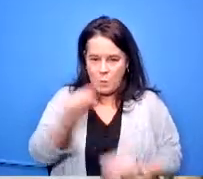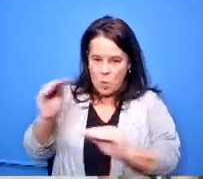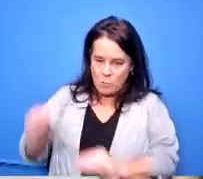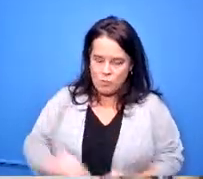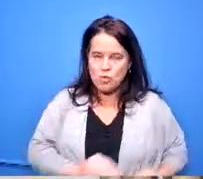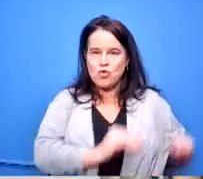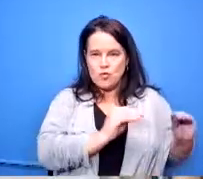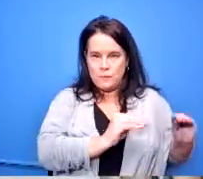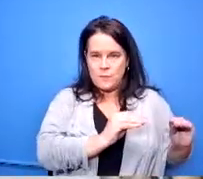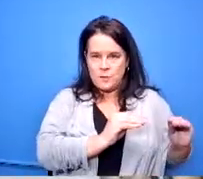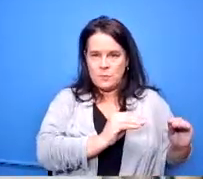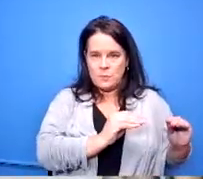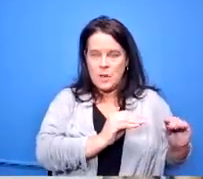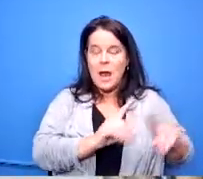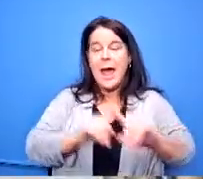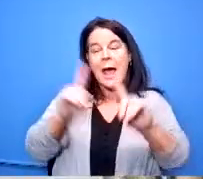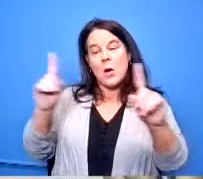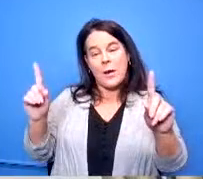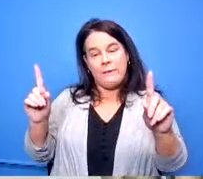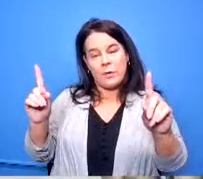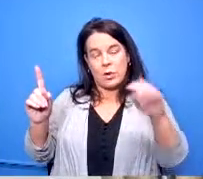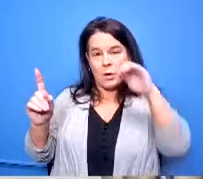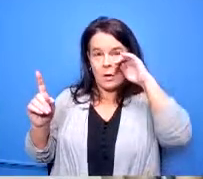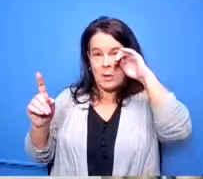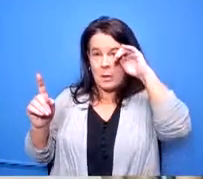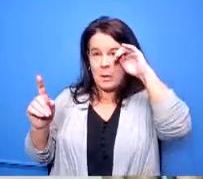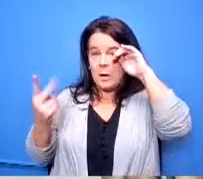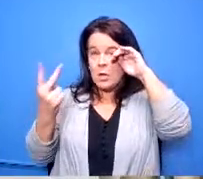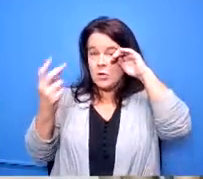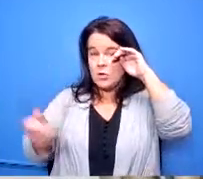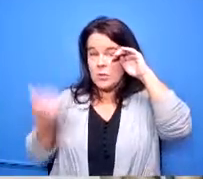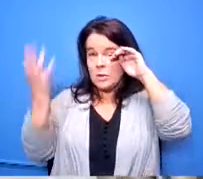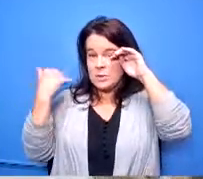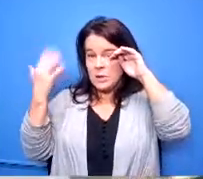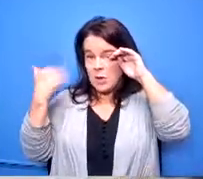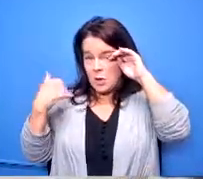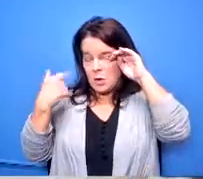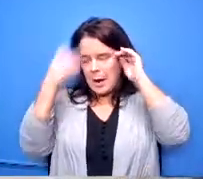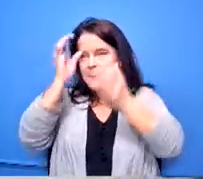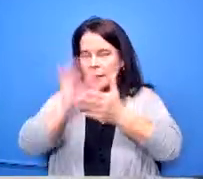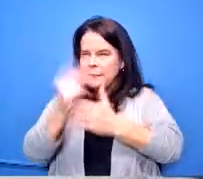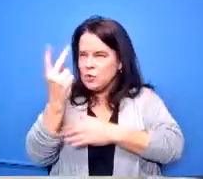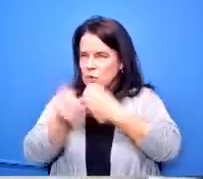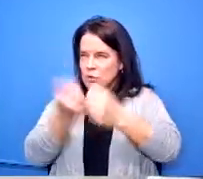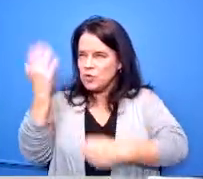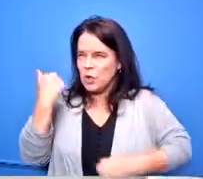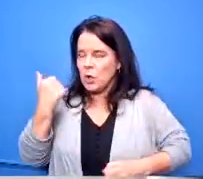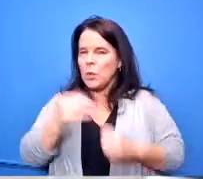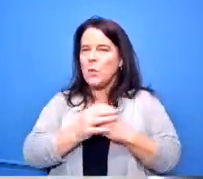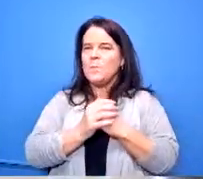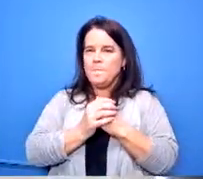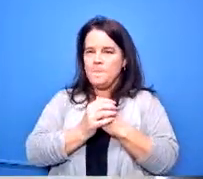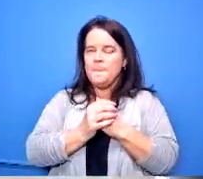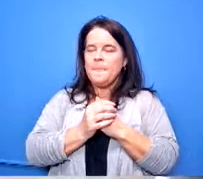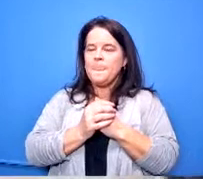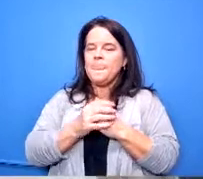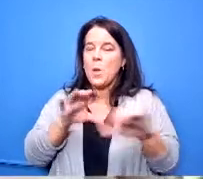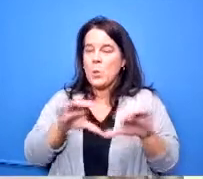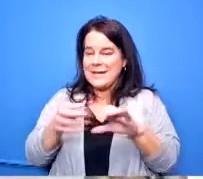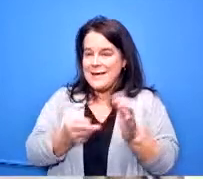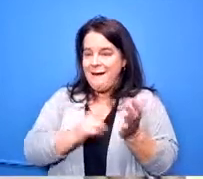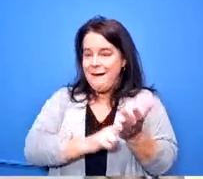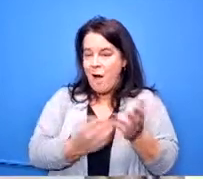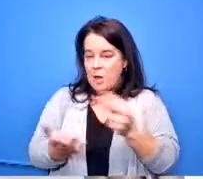of that however two years ago i believe it was we did a contract with the dayton regional stem